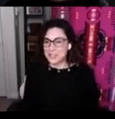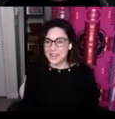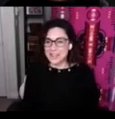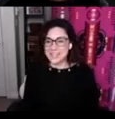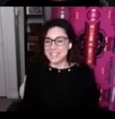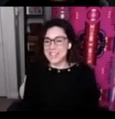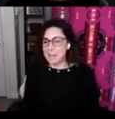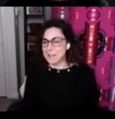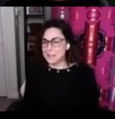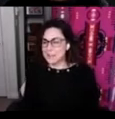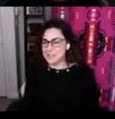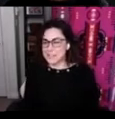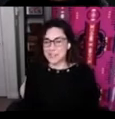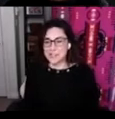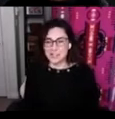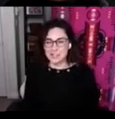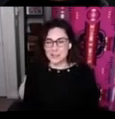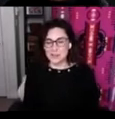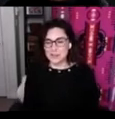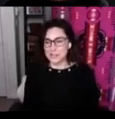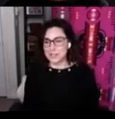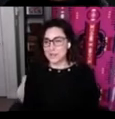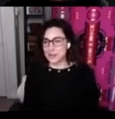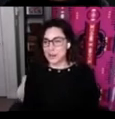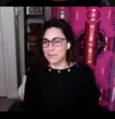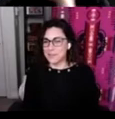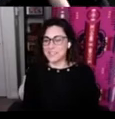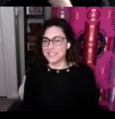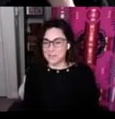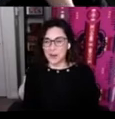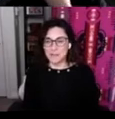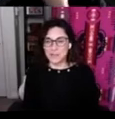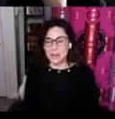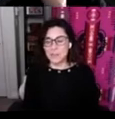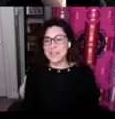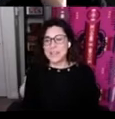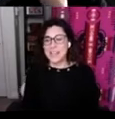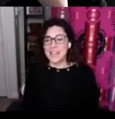ideas happen especially in Indigenous circles usually over coffee in some coffee shop and so